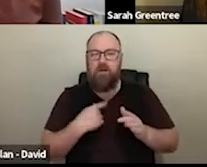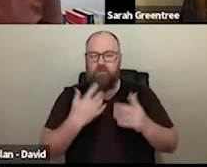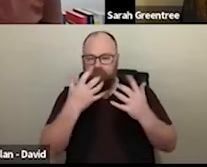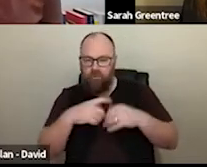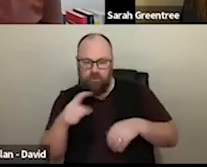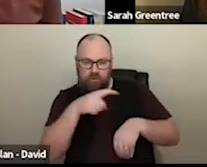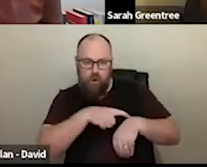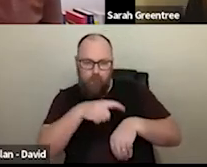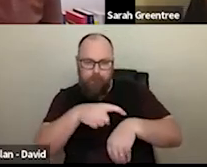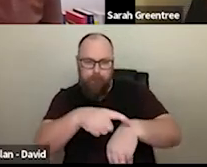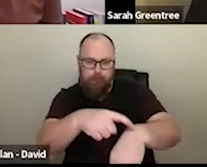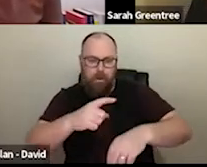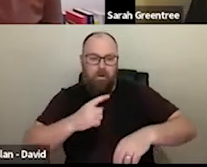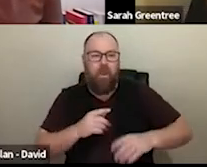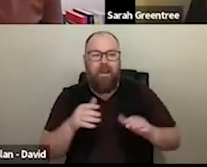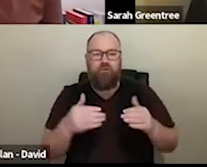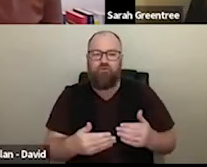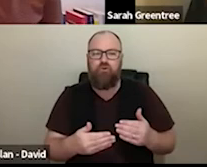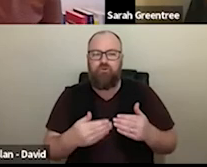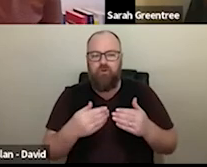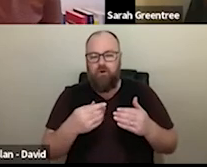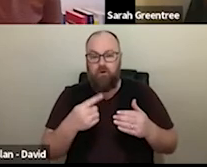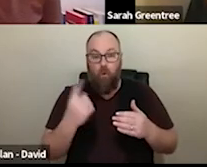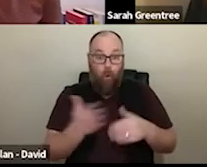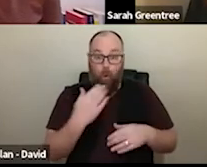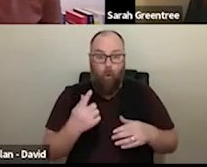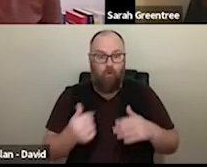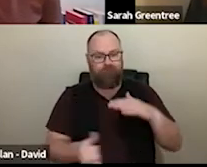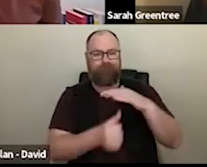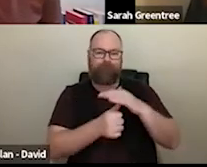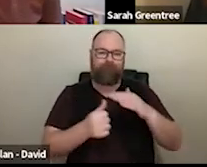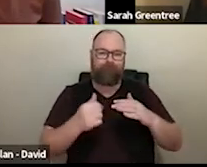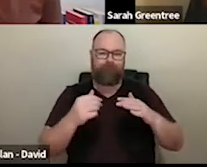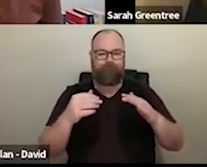Just introduce the full list of heads of practice, who are obviously going to be very hopeful